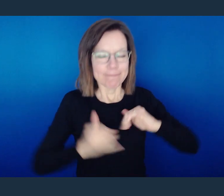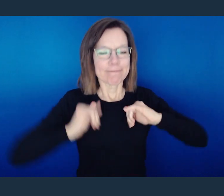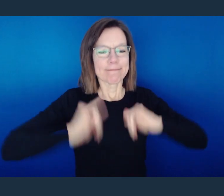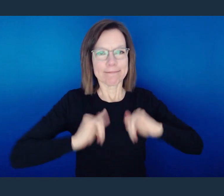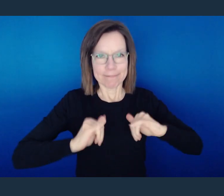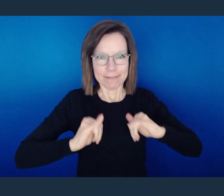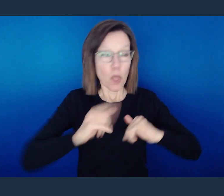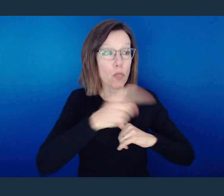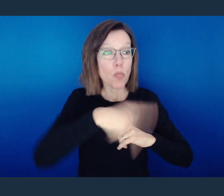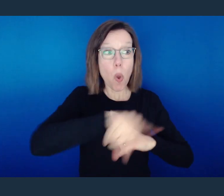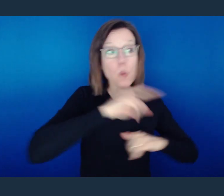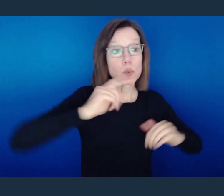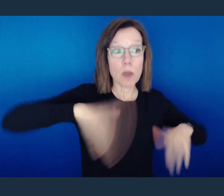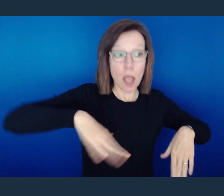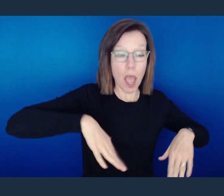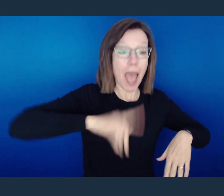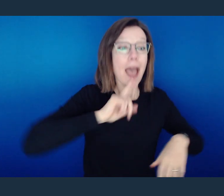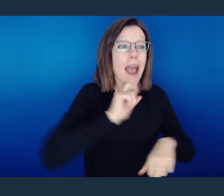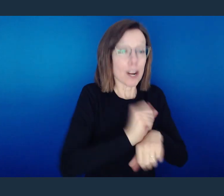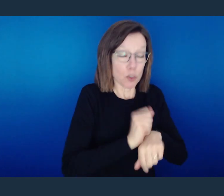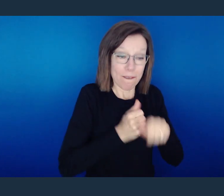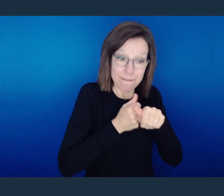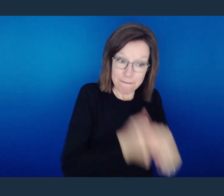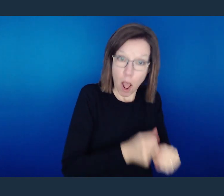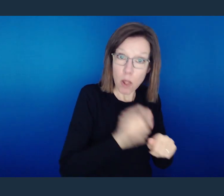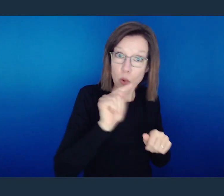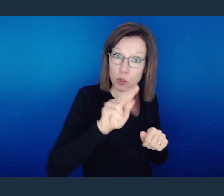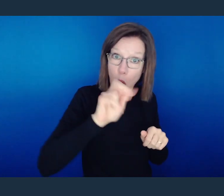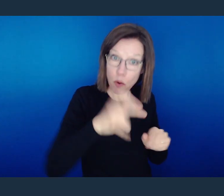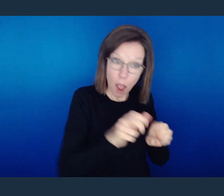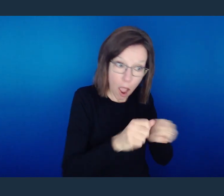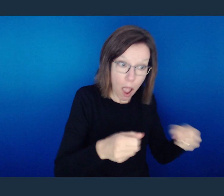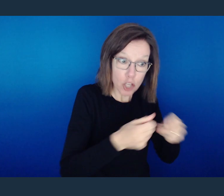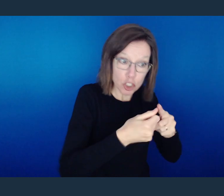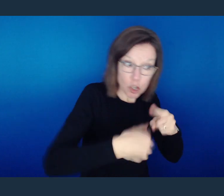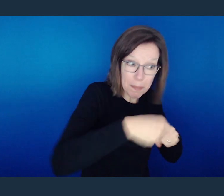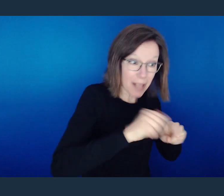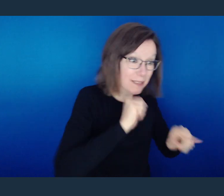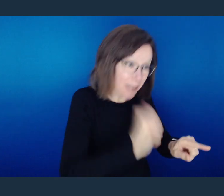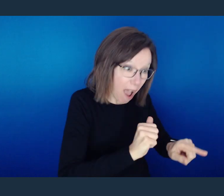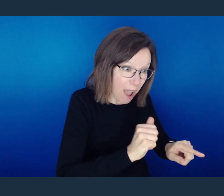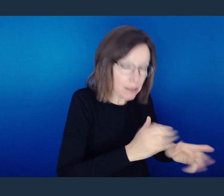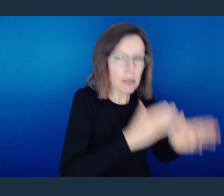require the physical circumcision for those who had not had it according to the Torah from birth.